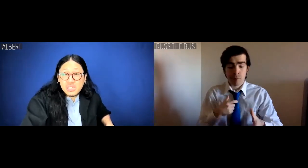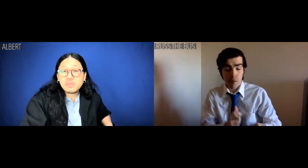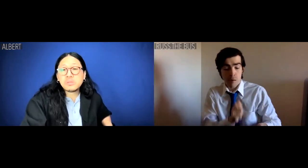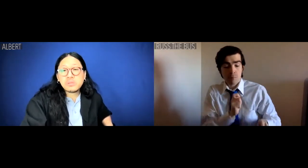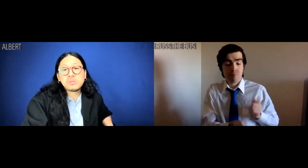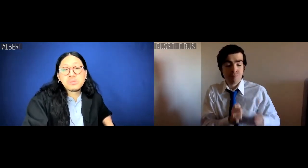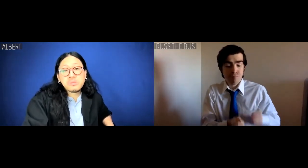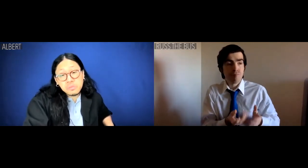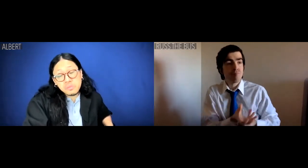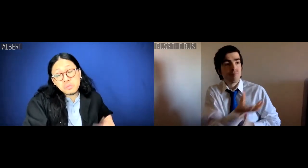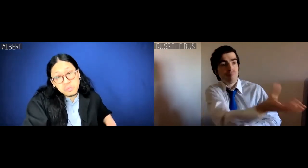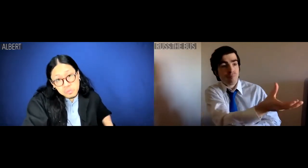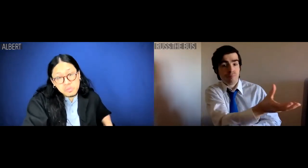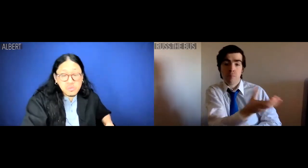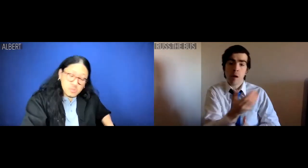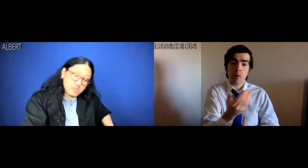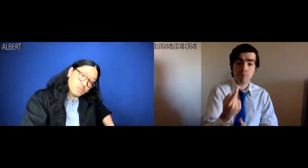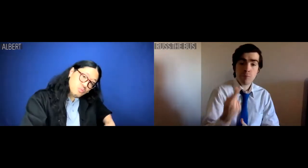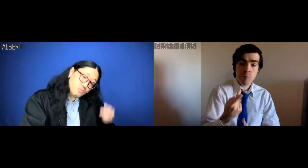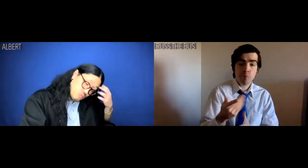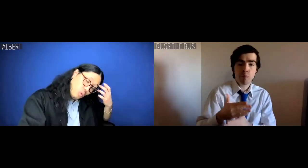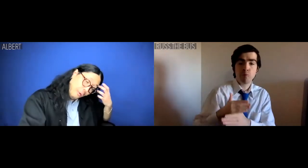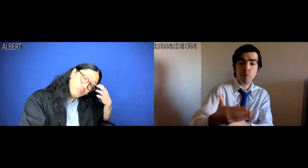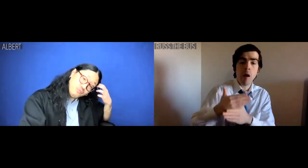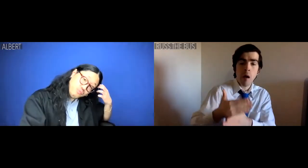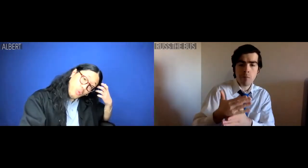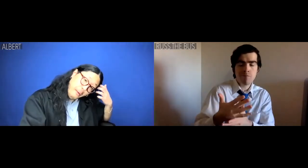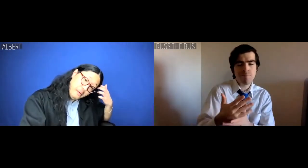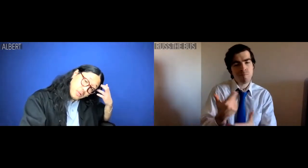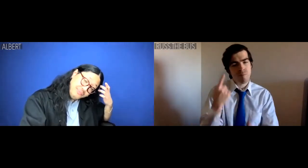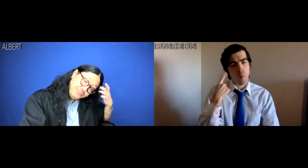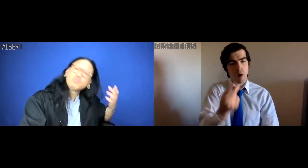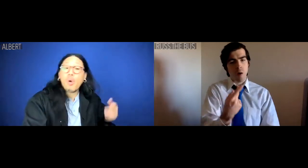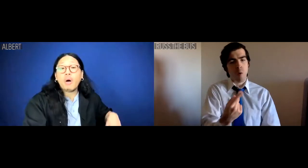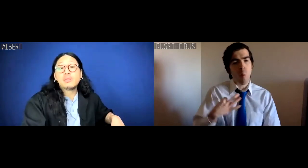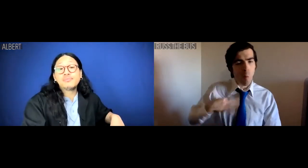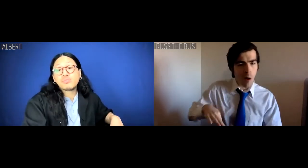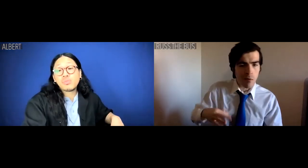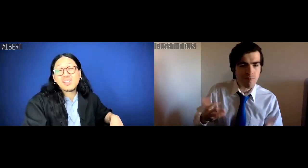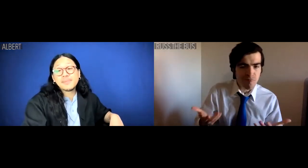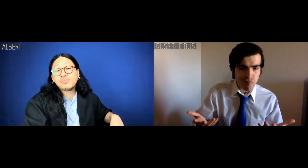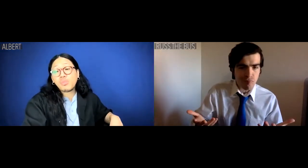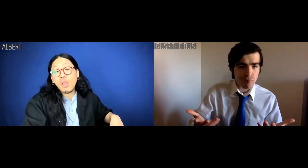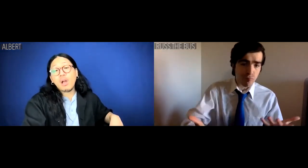and me shaping that work for shared credit.